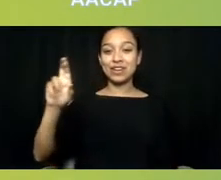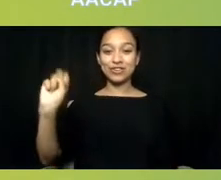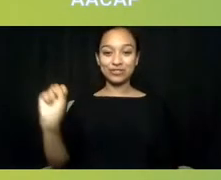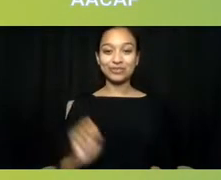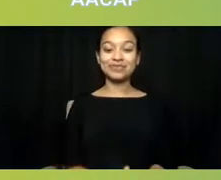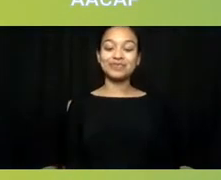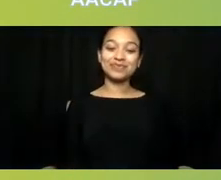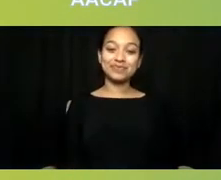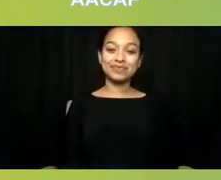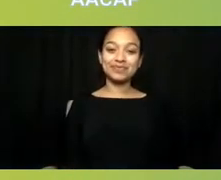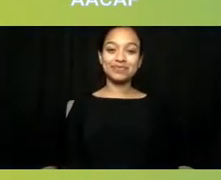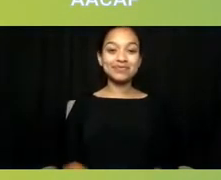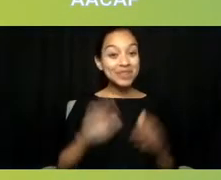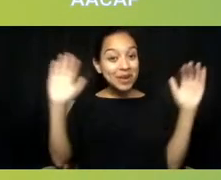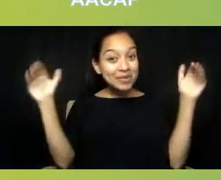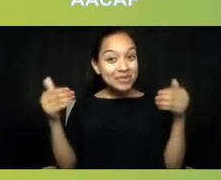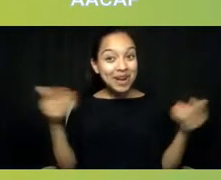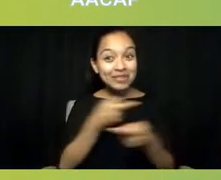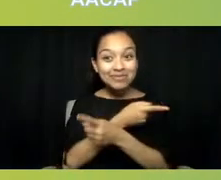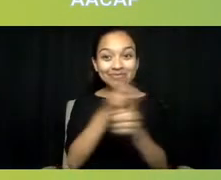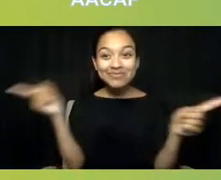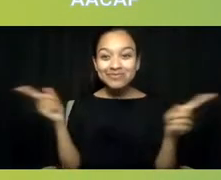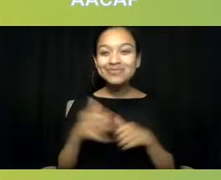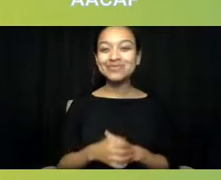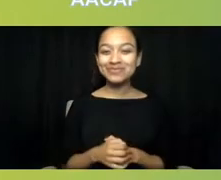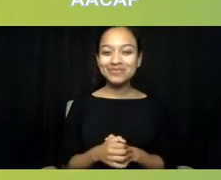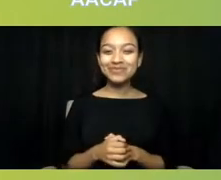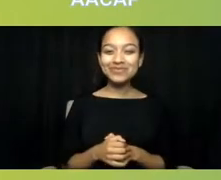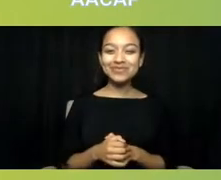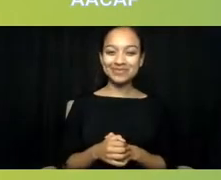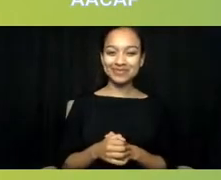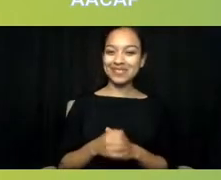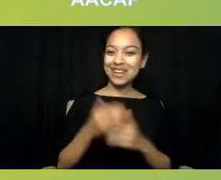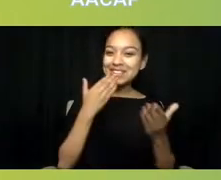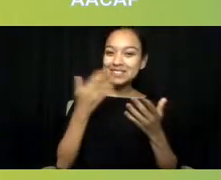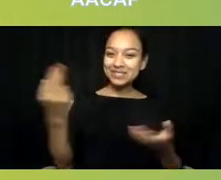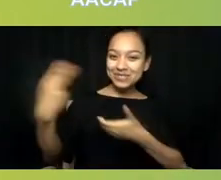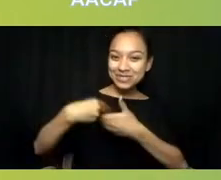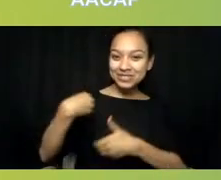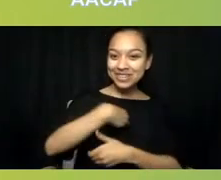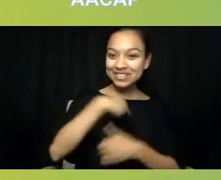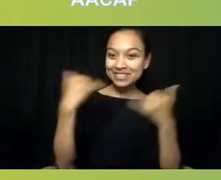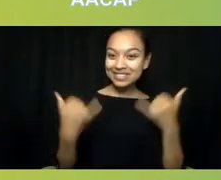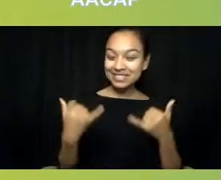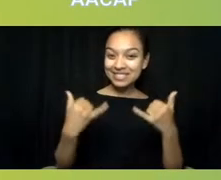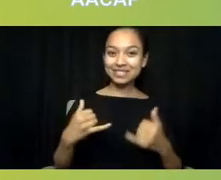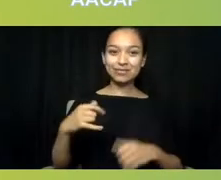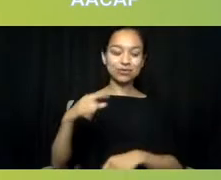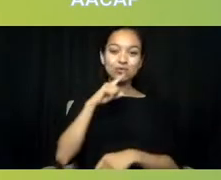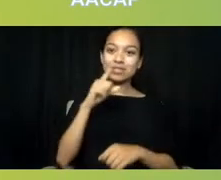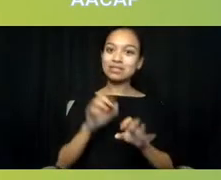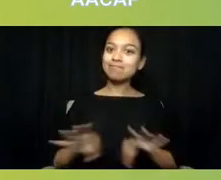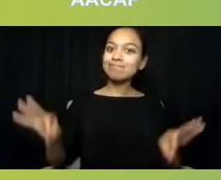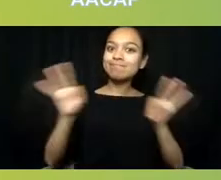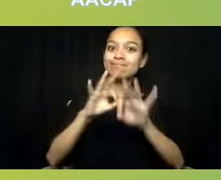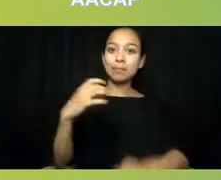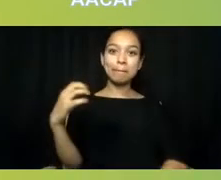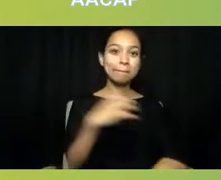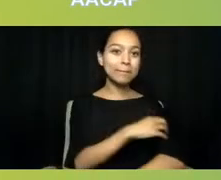Welcome to all of you. Thank you so much for joining us today for this powerful discussion. You all look wonderful.